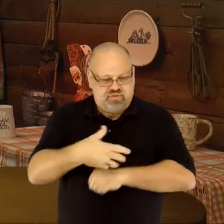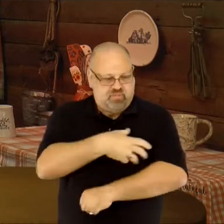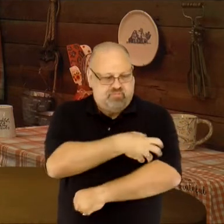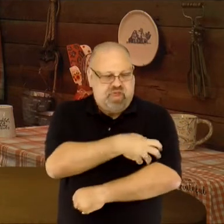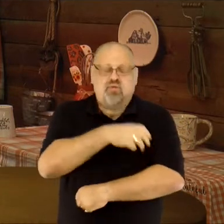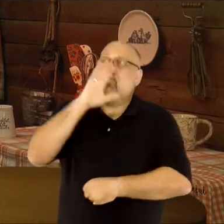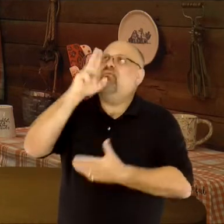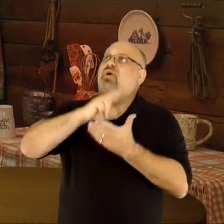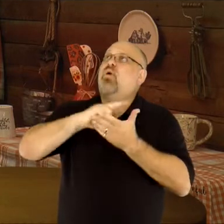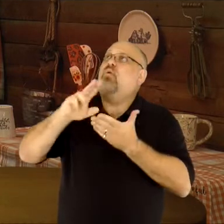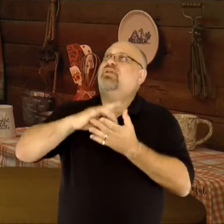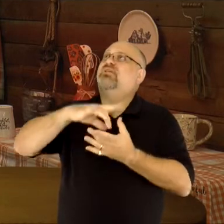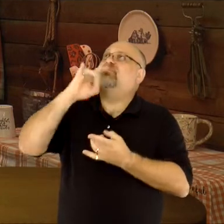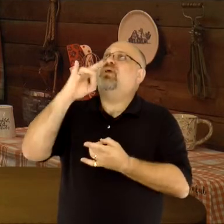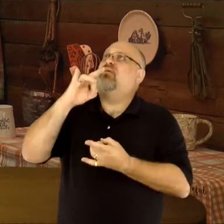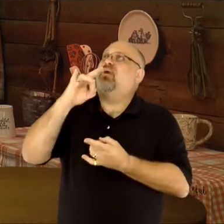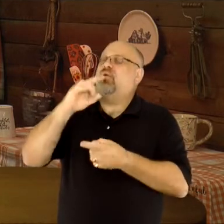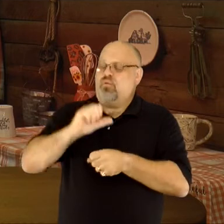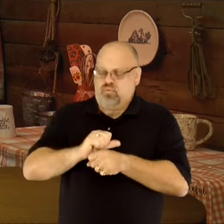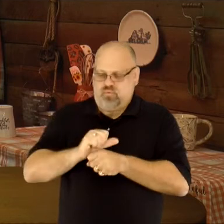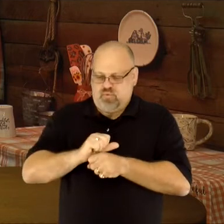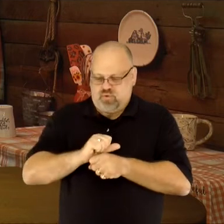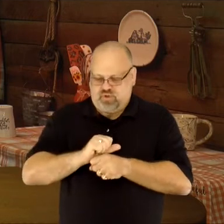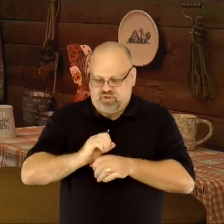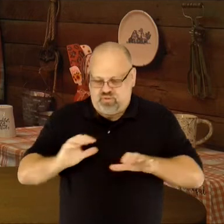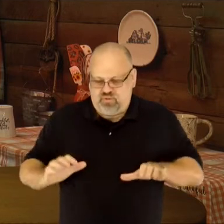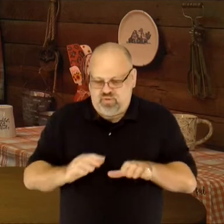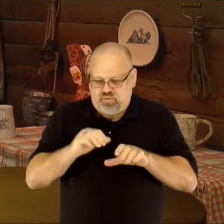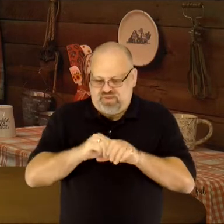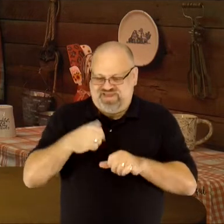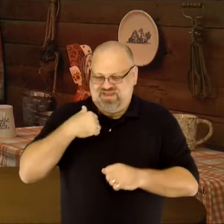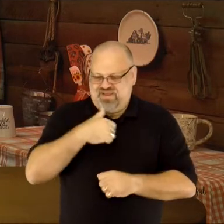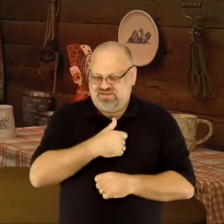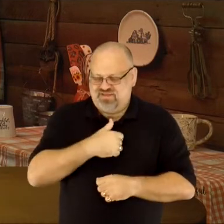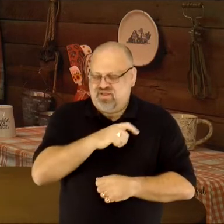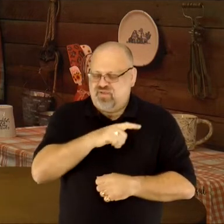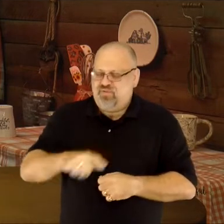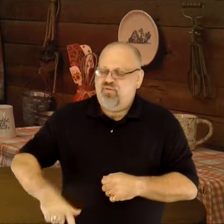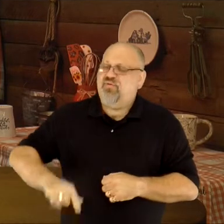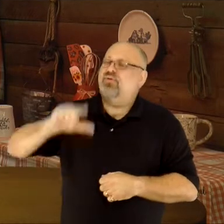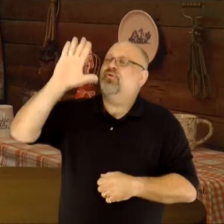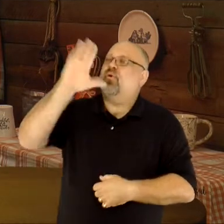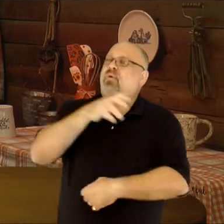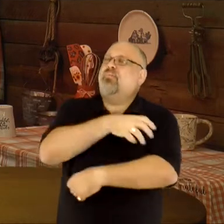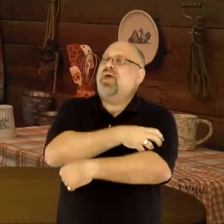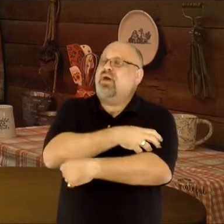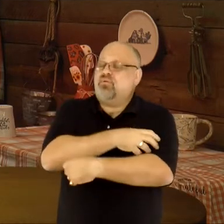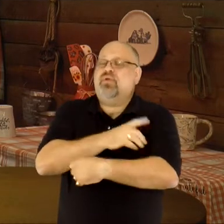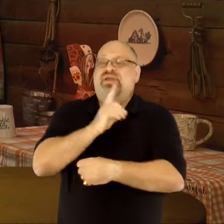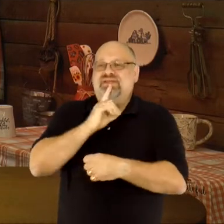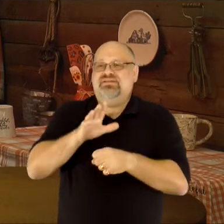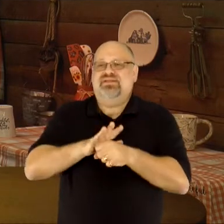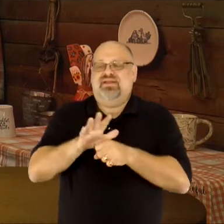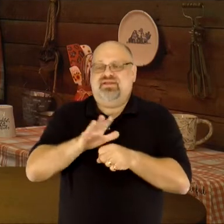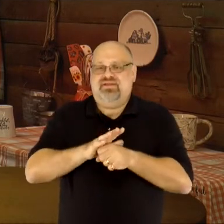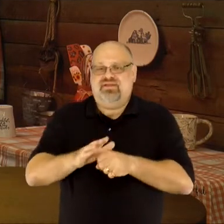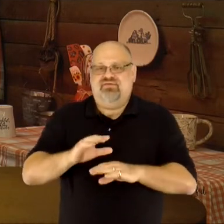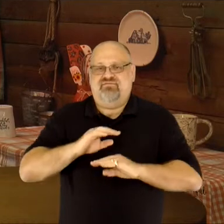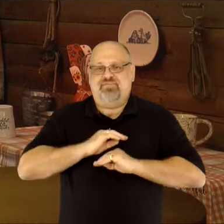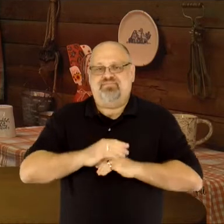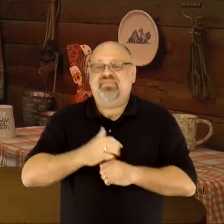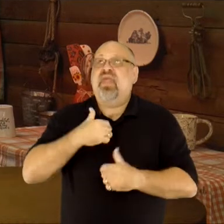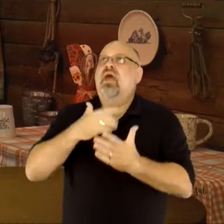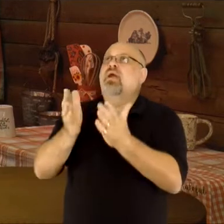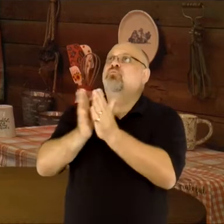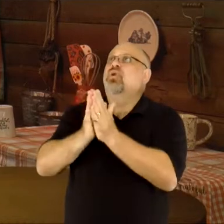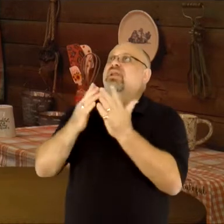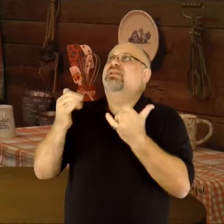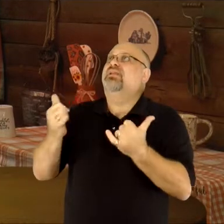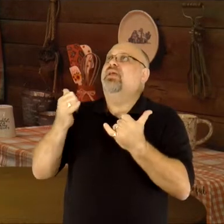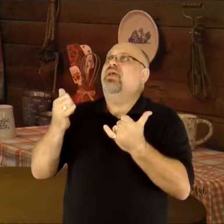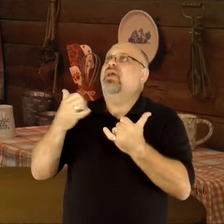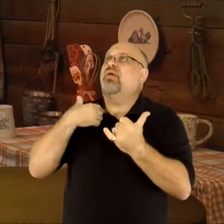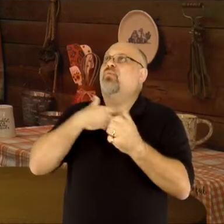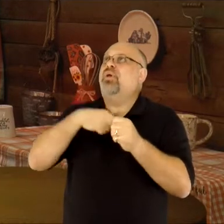Your Holy Spirit at work in us. Lord, Your power is enough. I pray today that we would remember